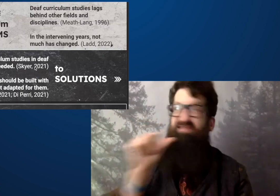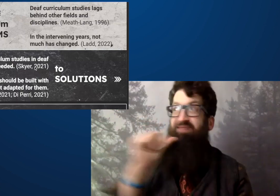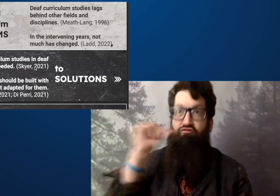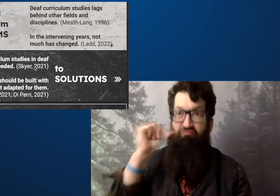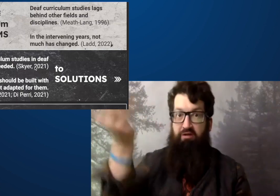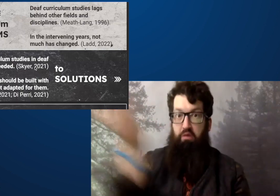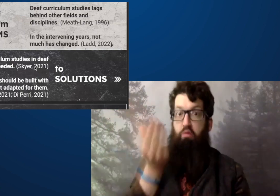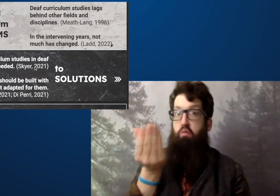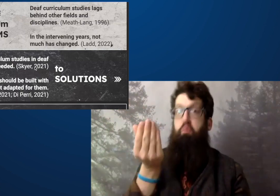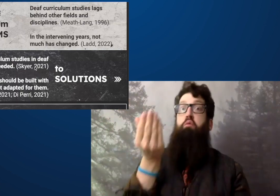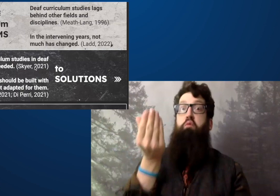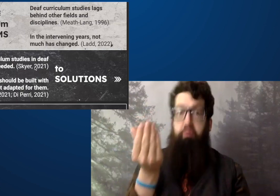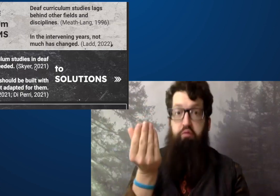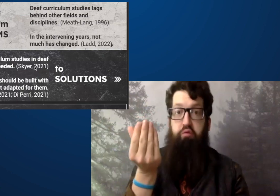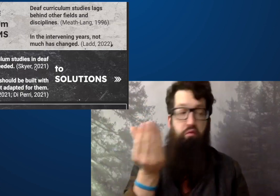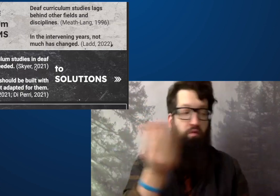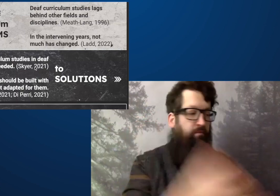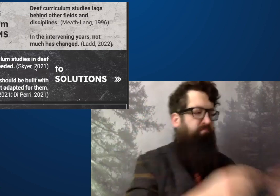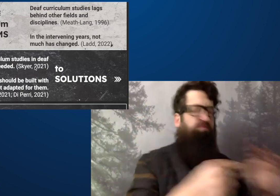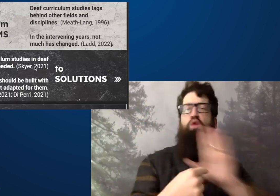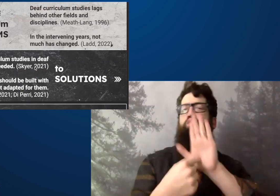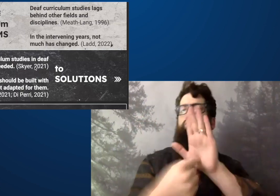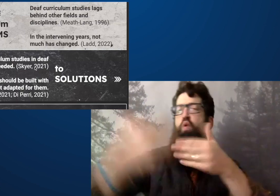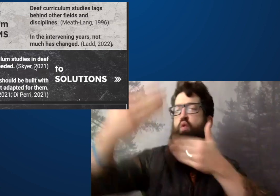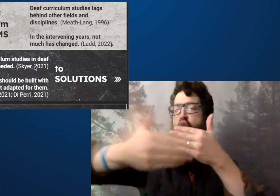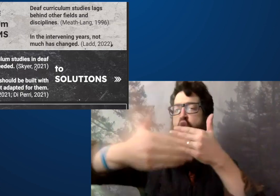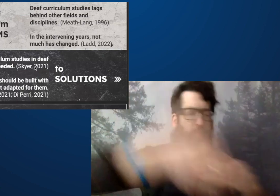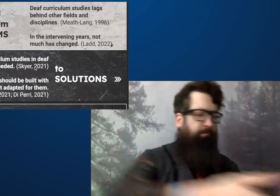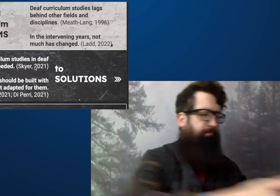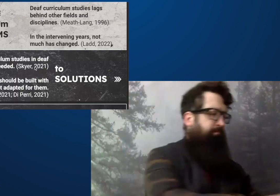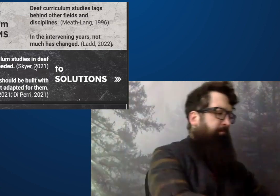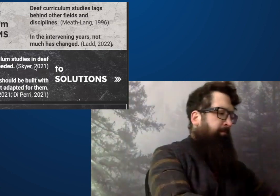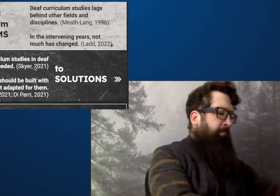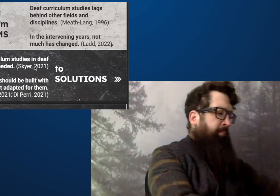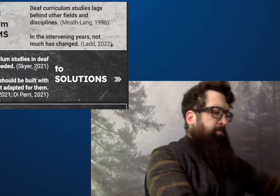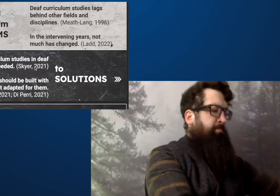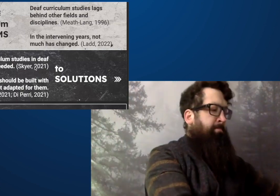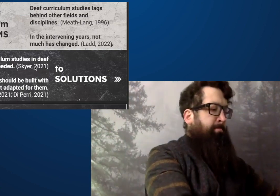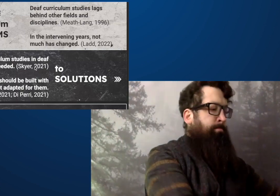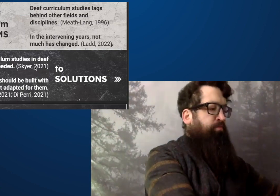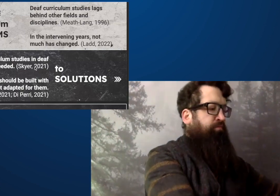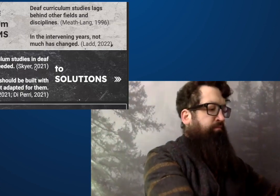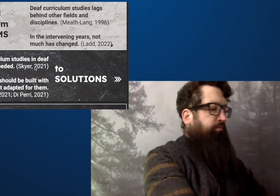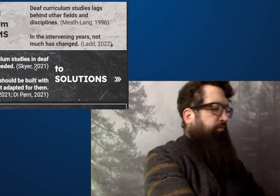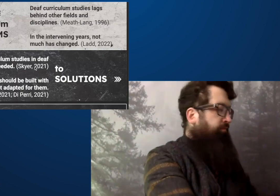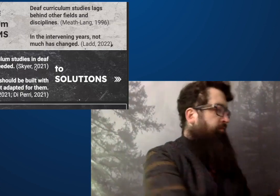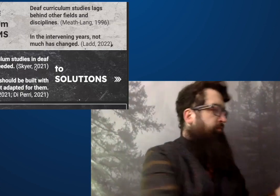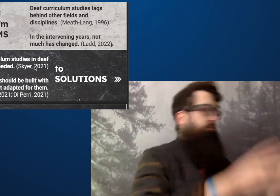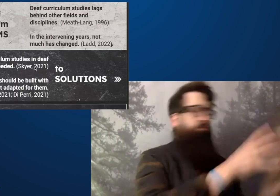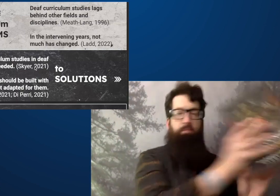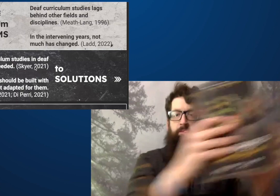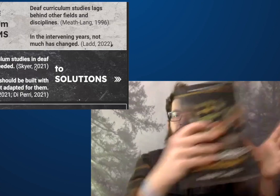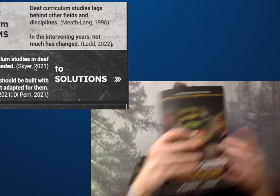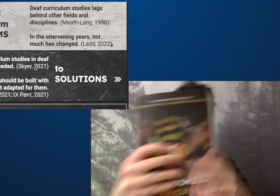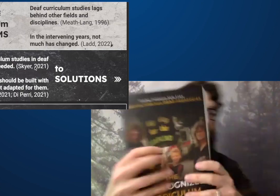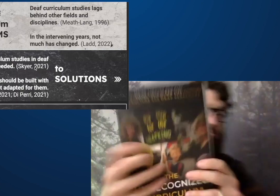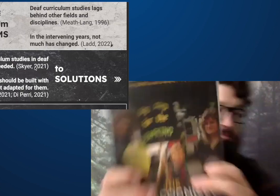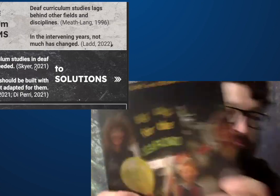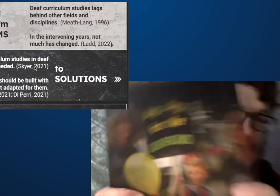yesterday, and I'm really excited about that. I can show you what it looks like for your knowledge.